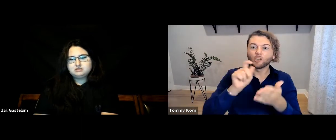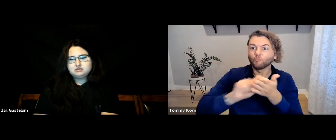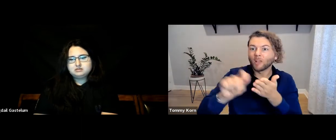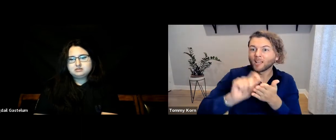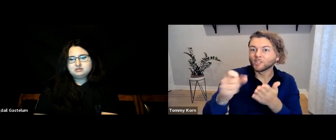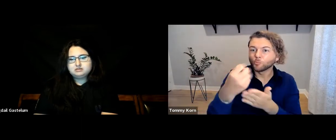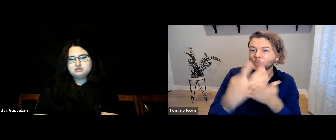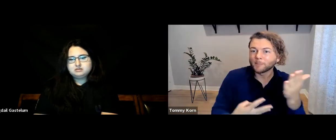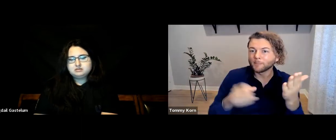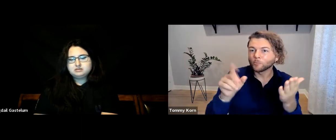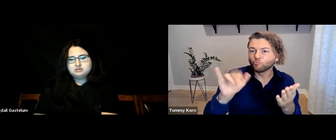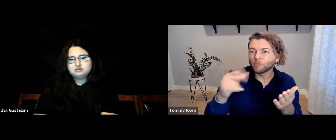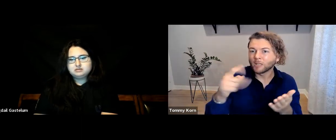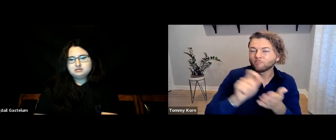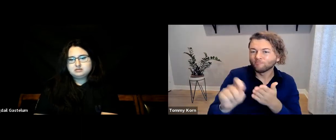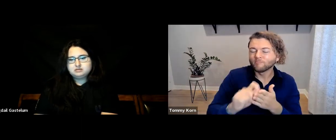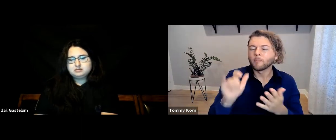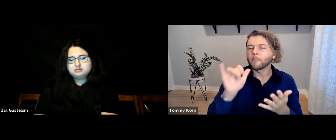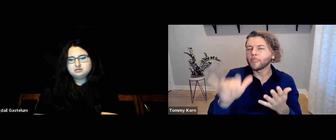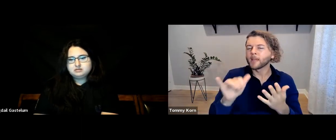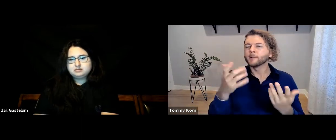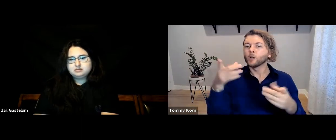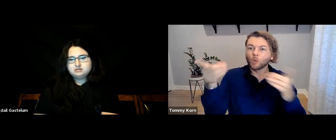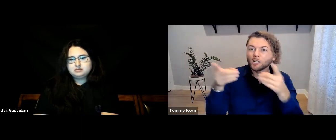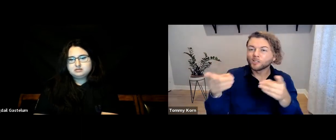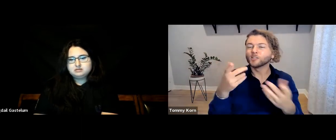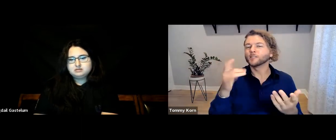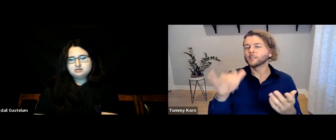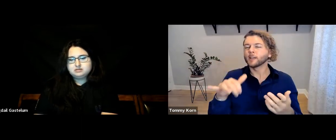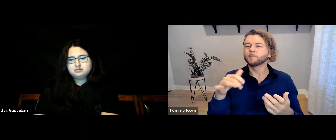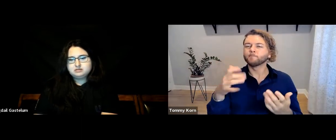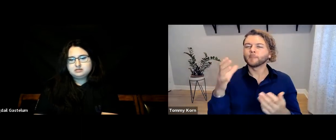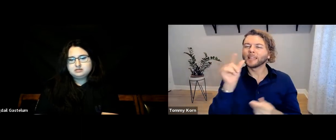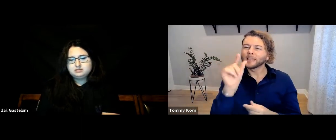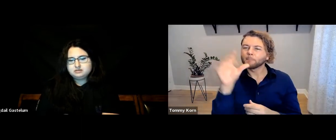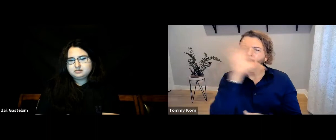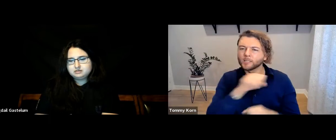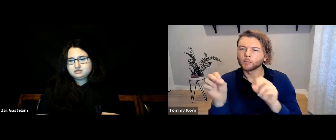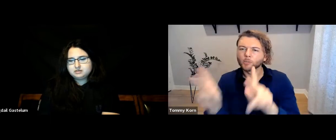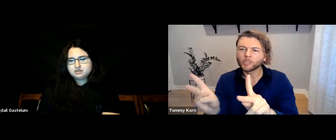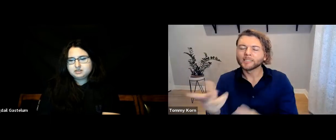to others who are scriptwriters or directors. It was a little bit of a missed opportunity.